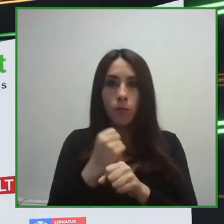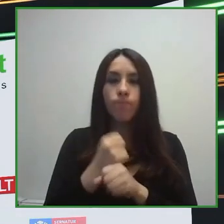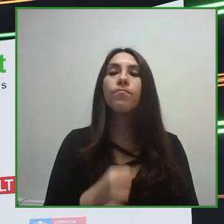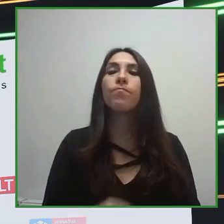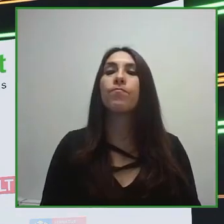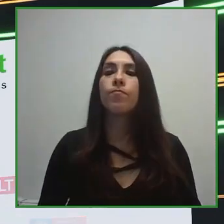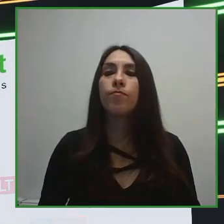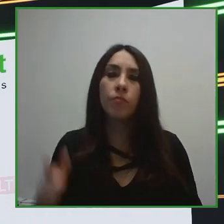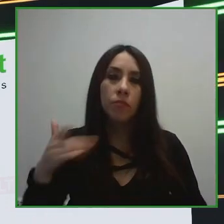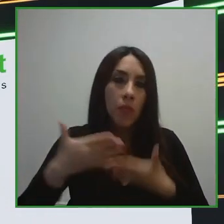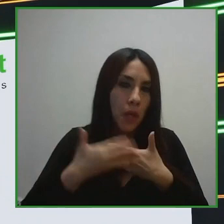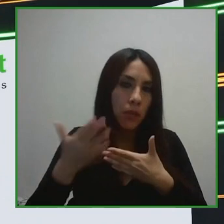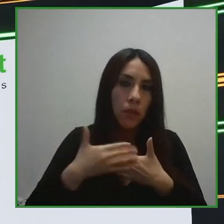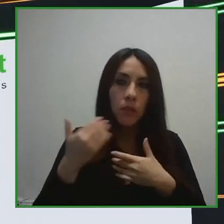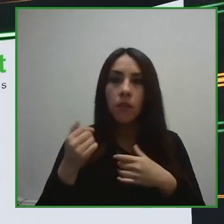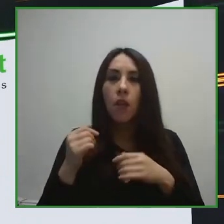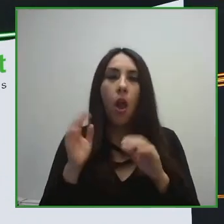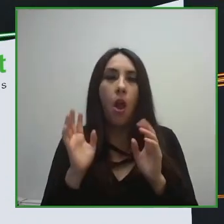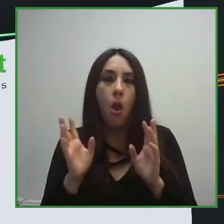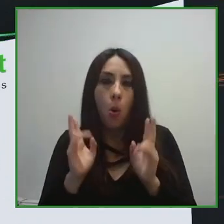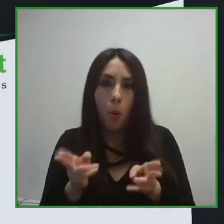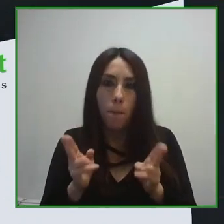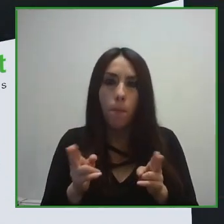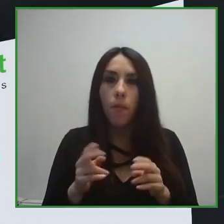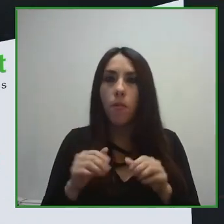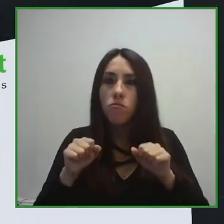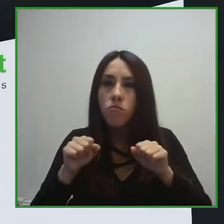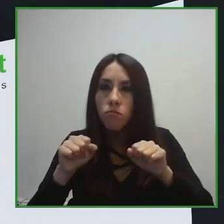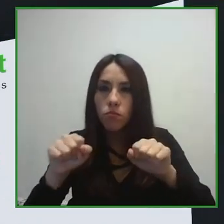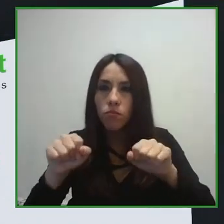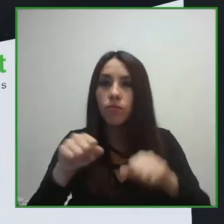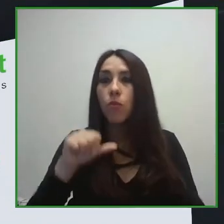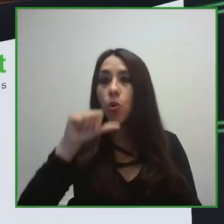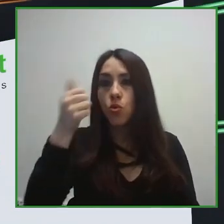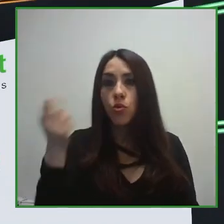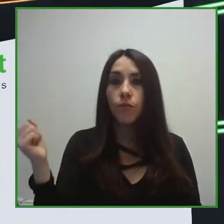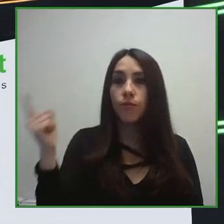Remote areas with us is also Renat Anpilogov from Global4all,